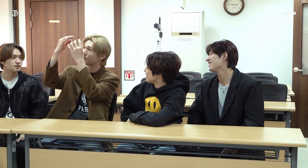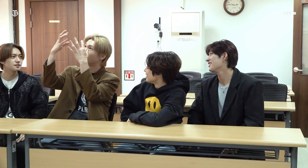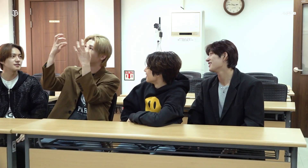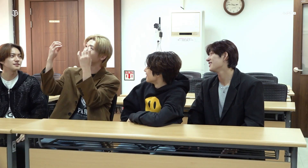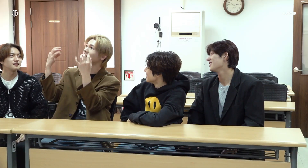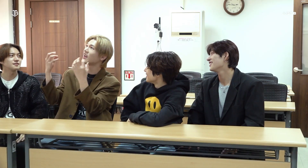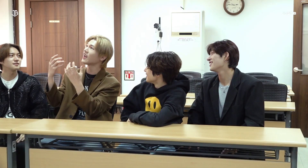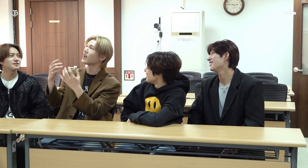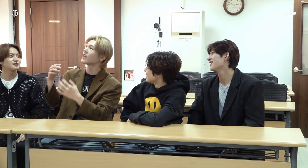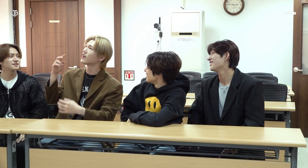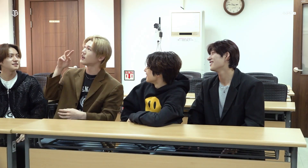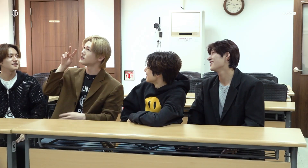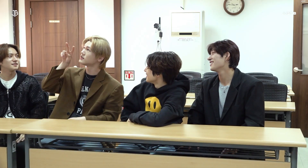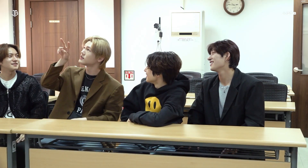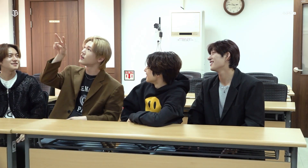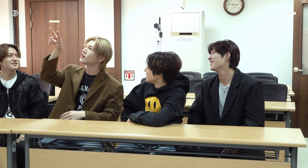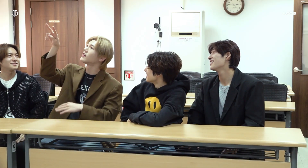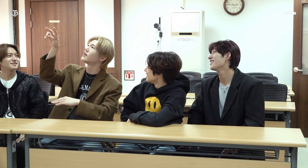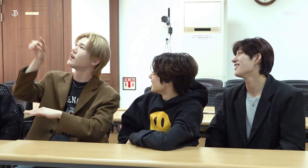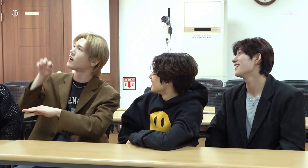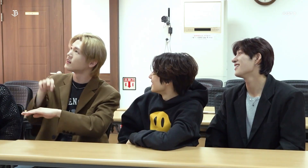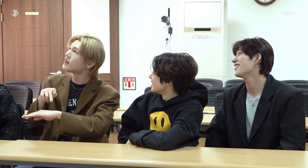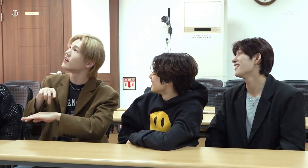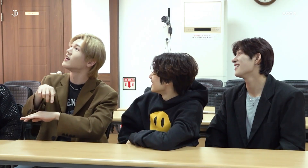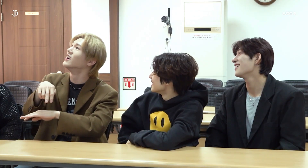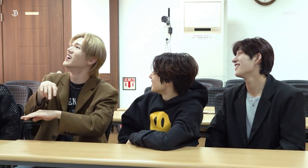'Stars' (Follow the gaze)